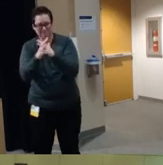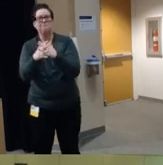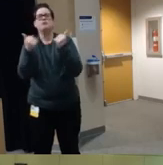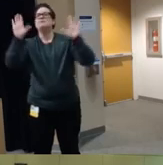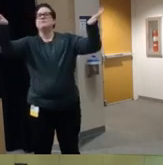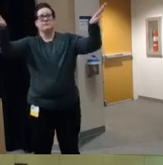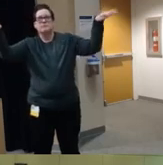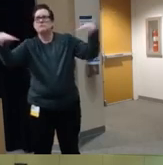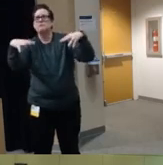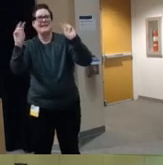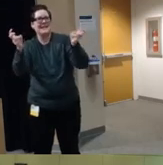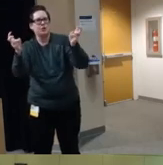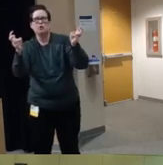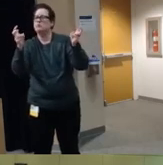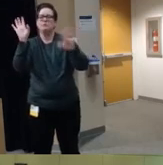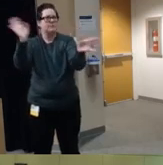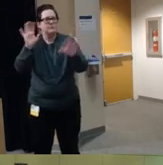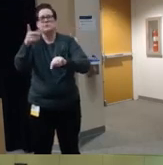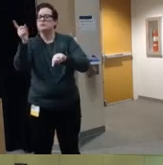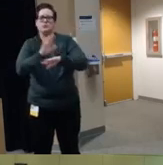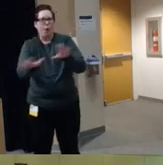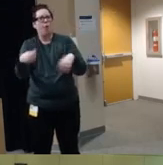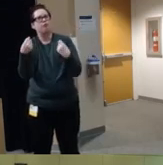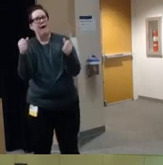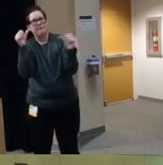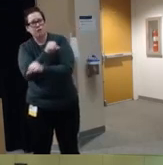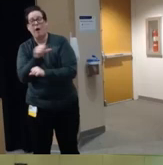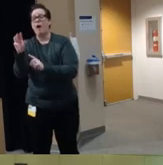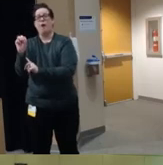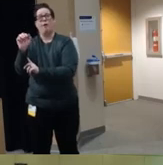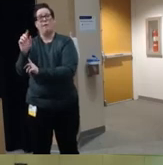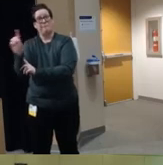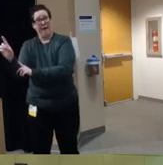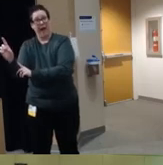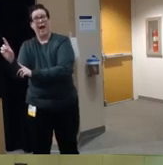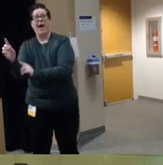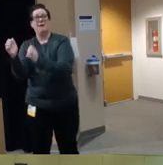issue of drunk driving so you had mad Mothers Against Drunk Driving and later sad students